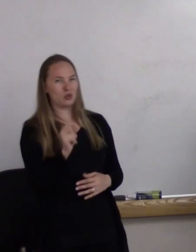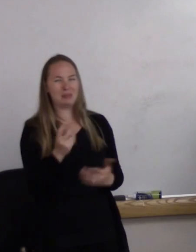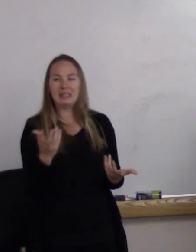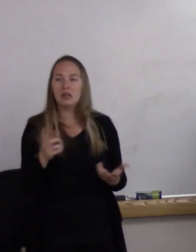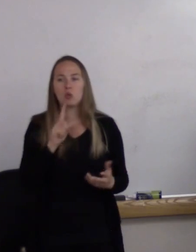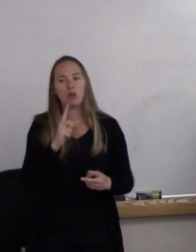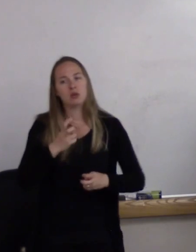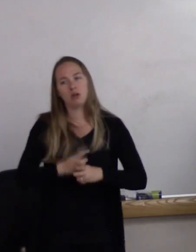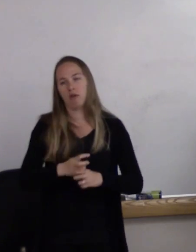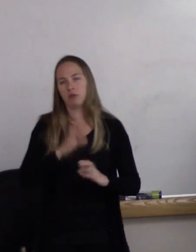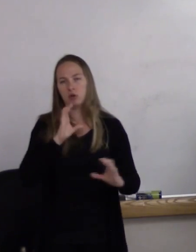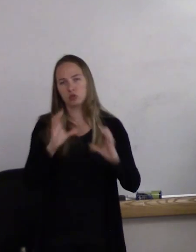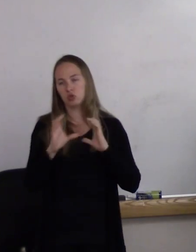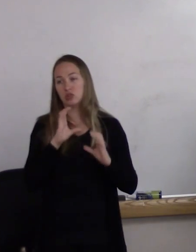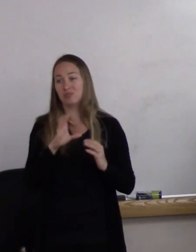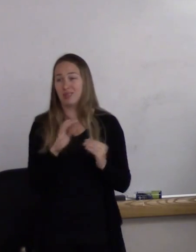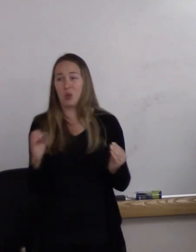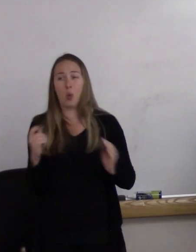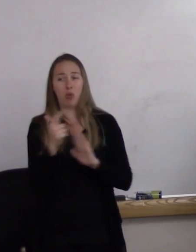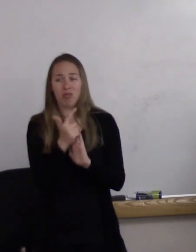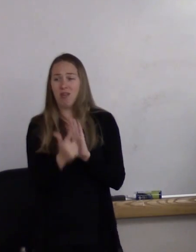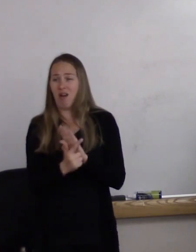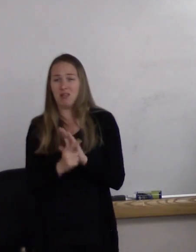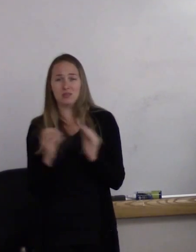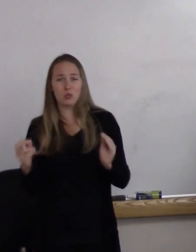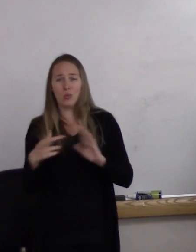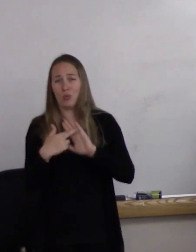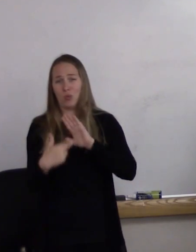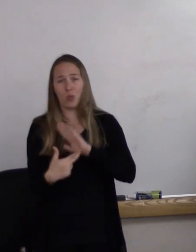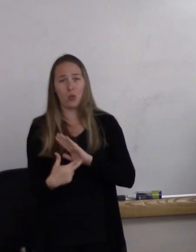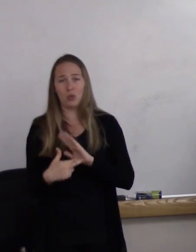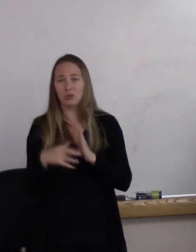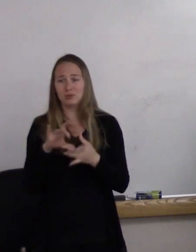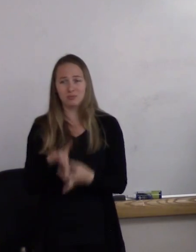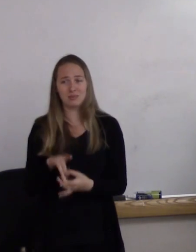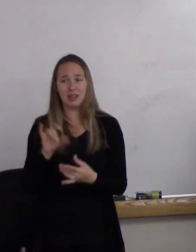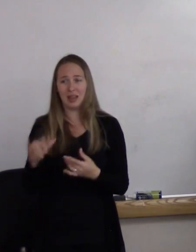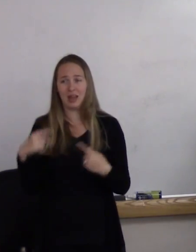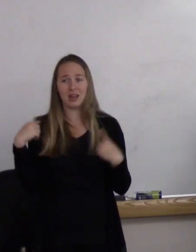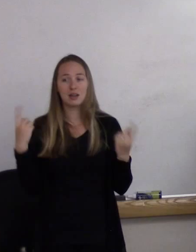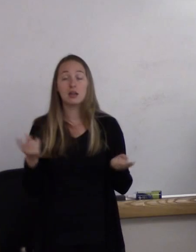There are actually no laws or rules related to it. They're starting to.